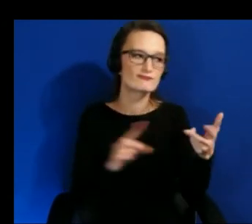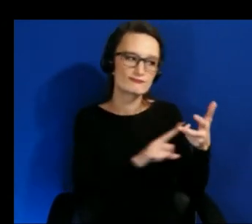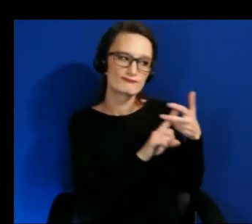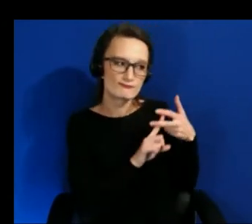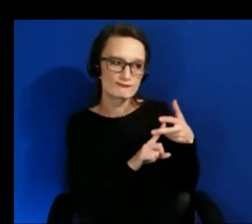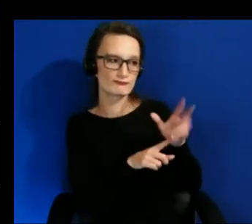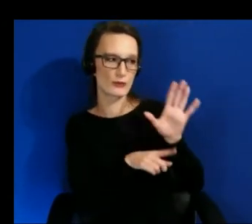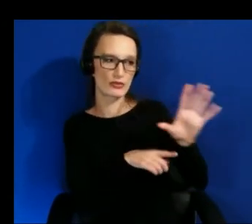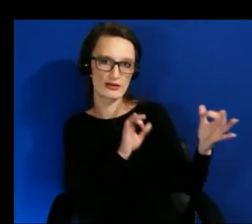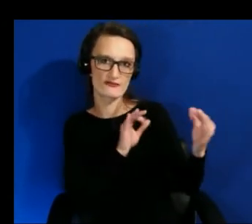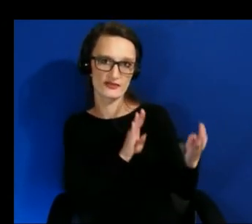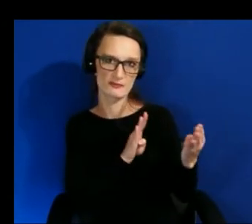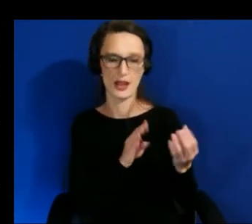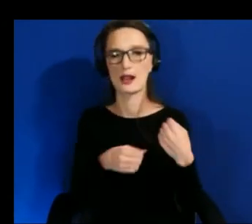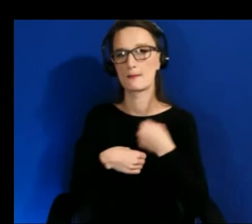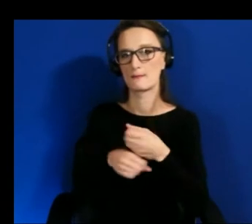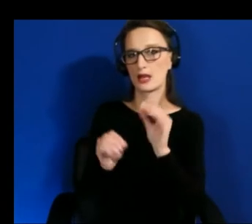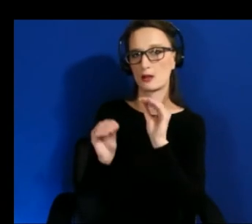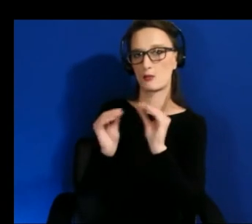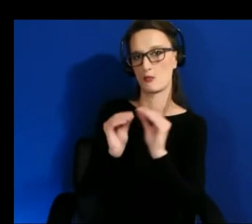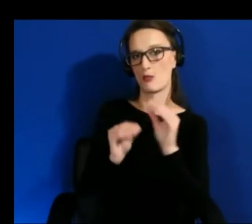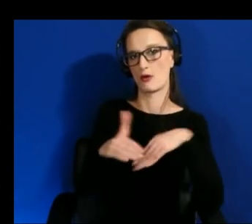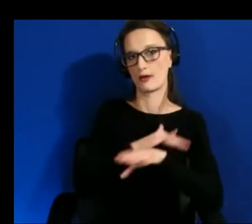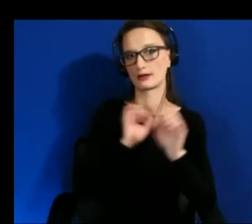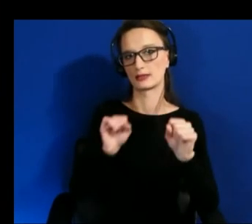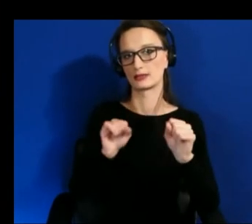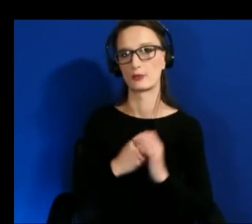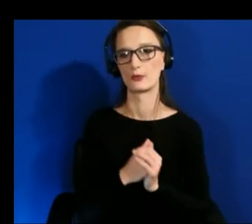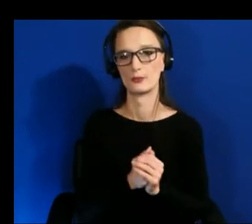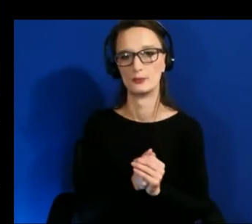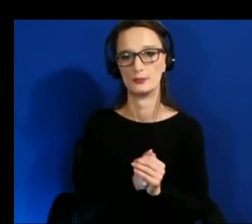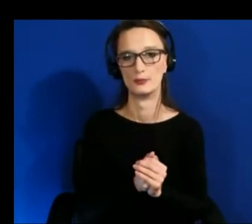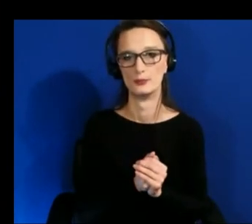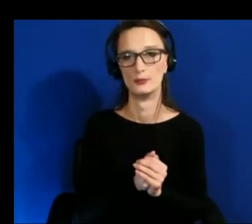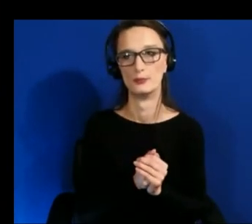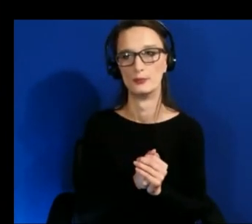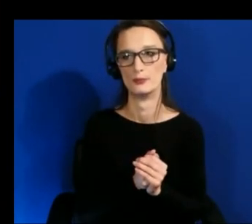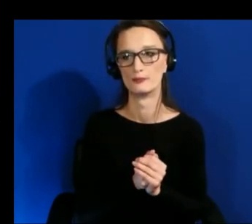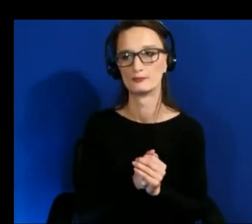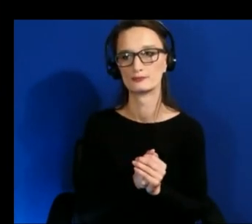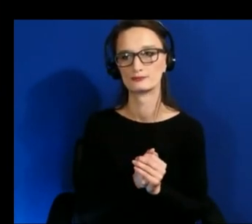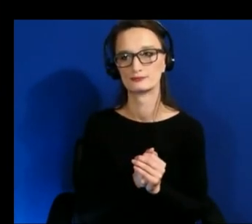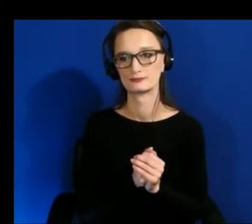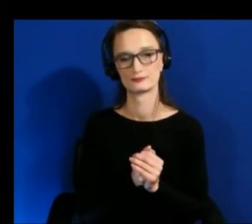yeah yeah that kind of dovetails on what i was just saying that you know it's hard to we'd like